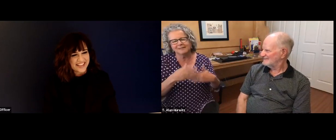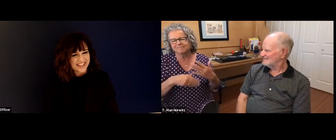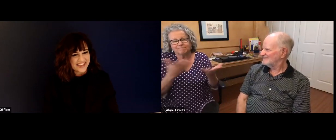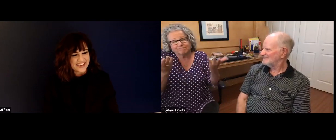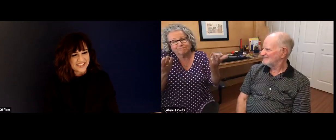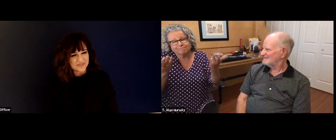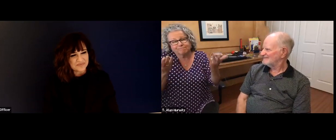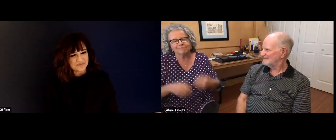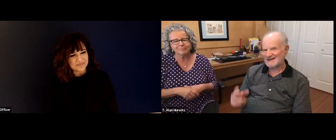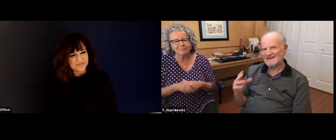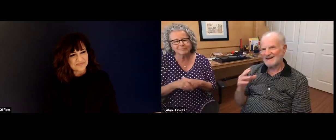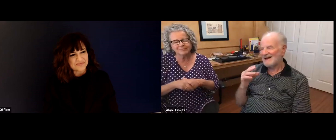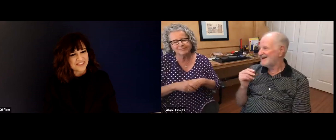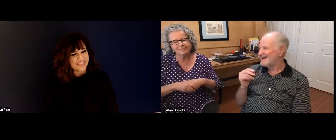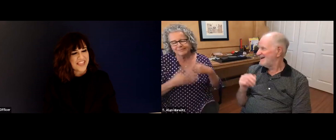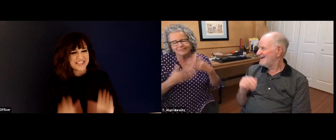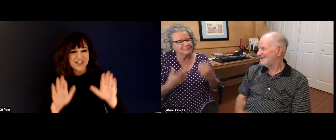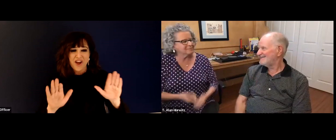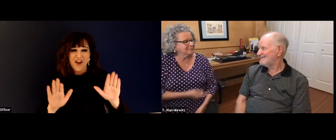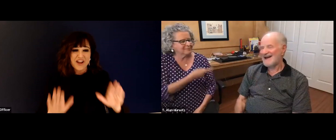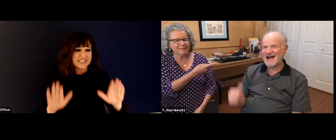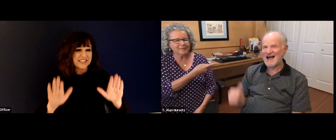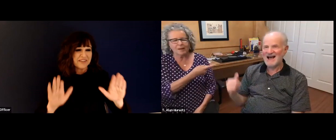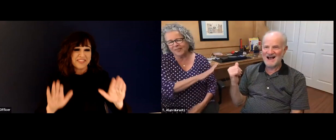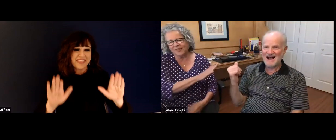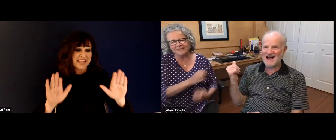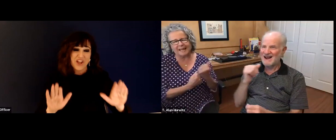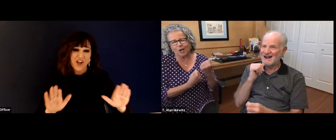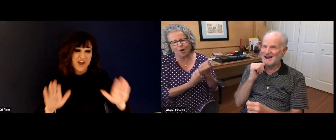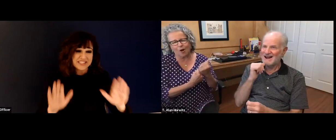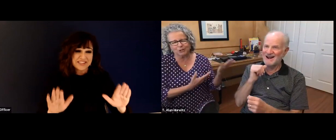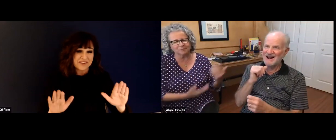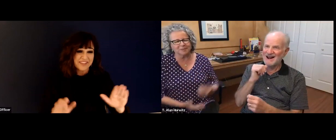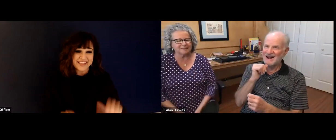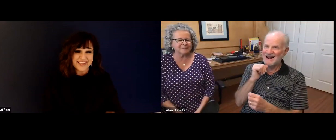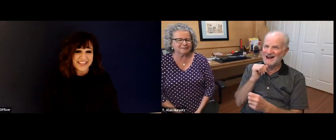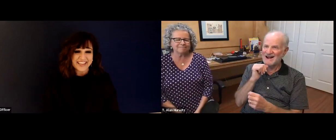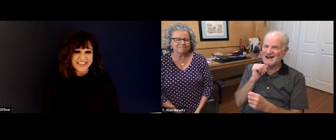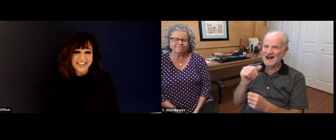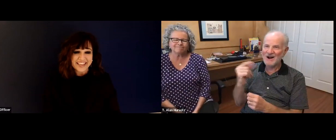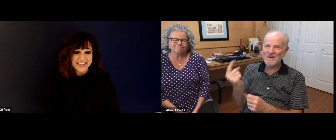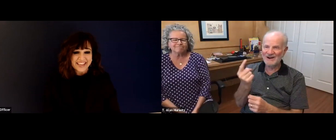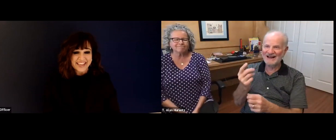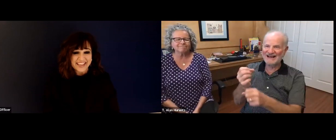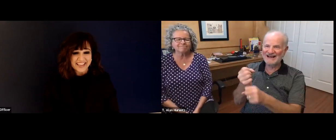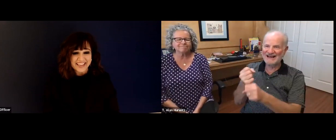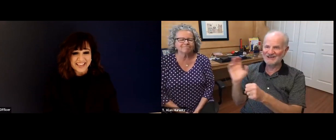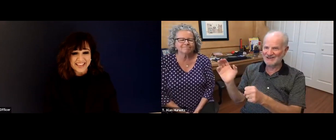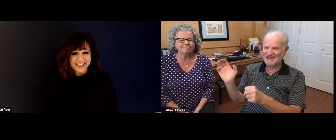think about what I might want to do. I did some volunteer work. I was volunteering at a school and kind of one thing led to another